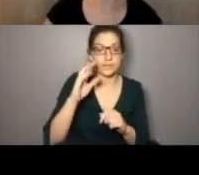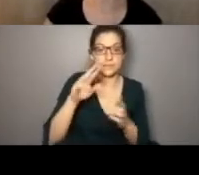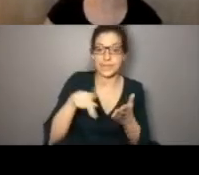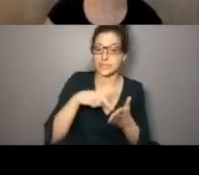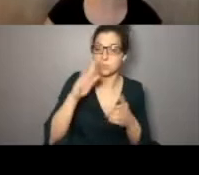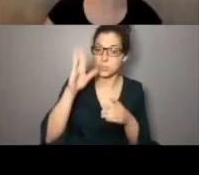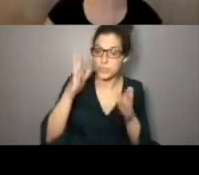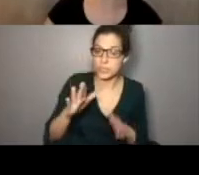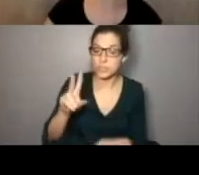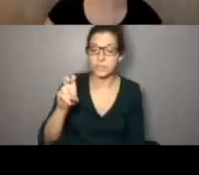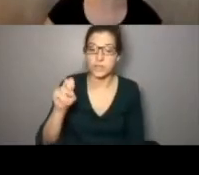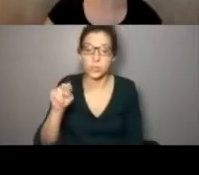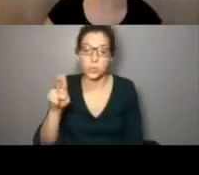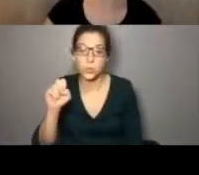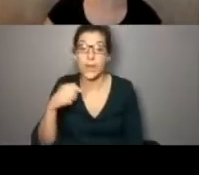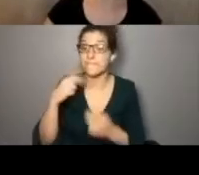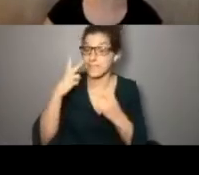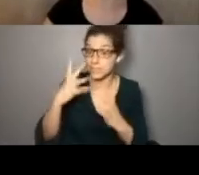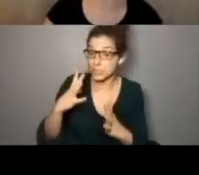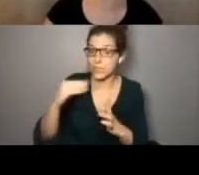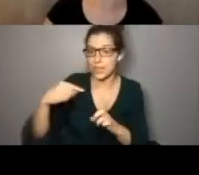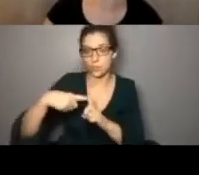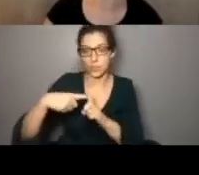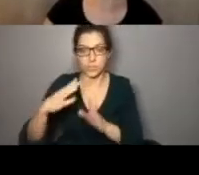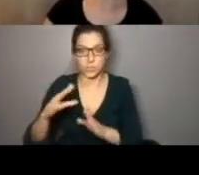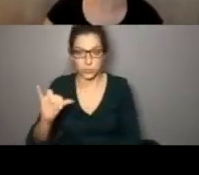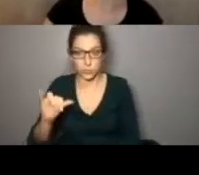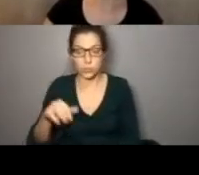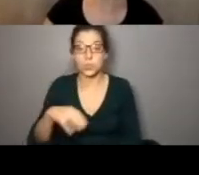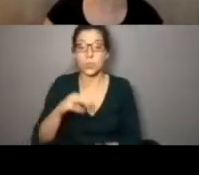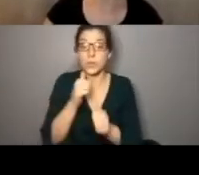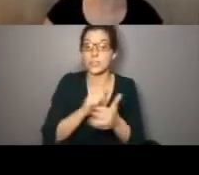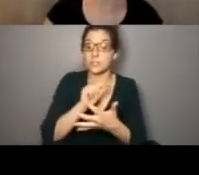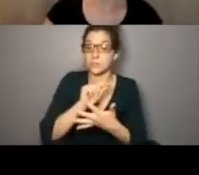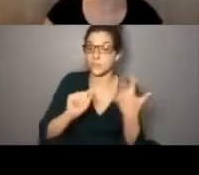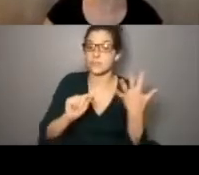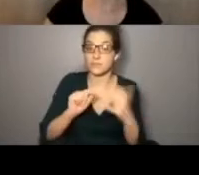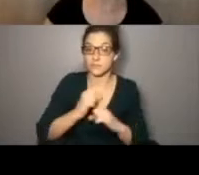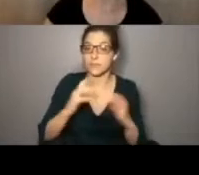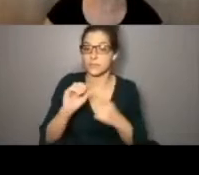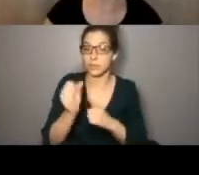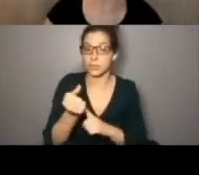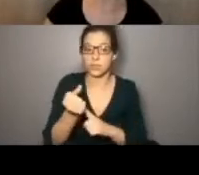with dance presenters and venues, we also have venue visitors and renters. So each he have these